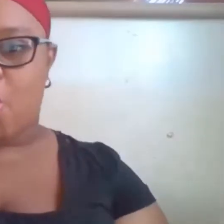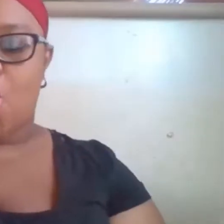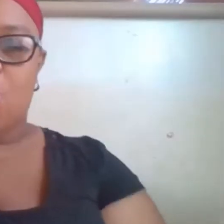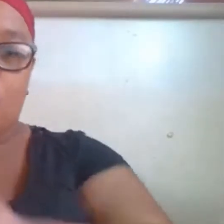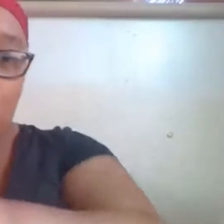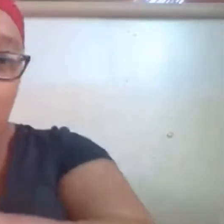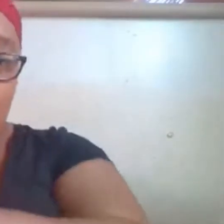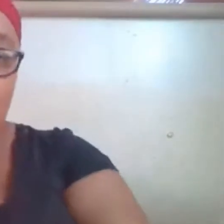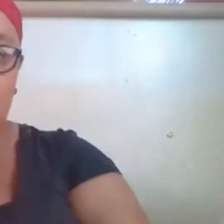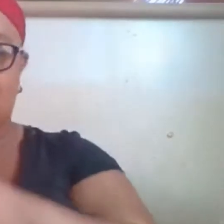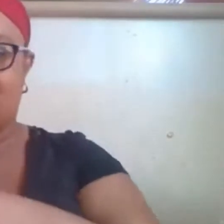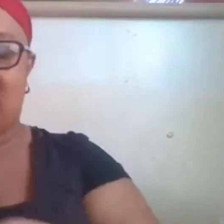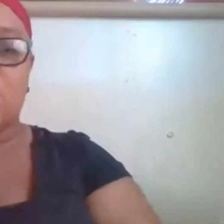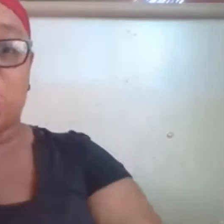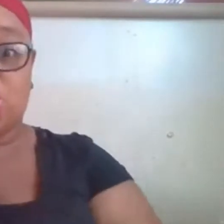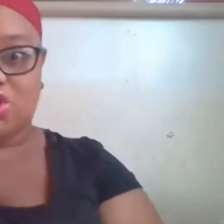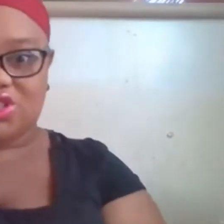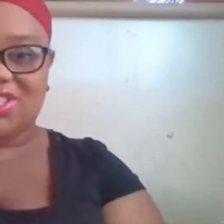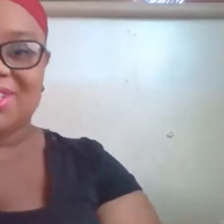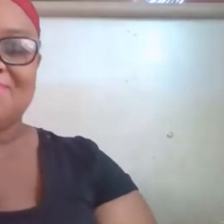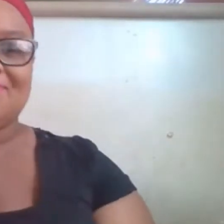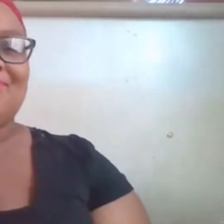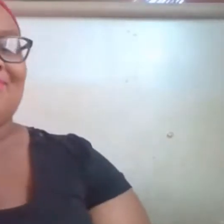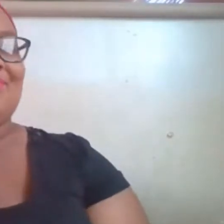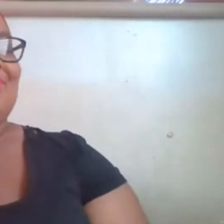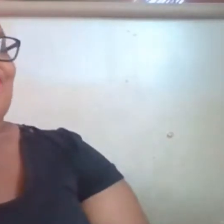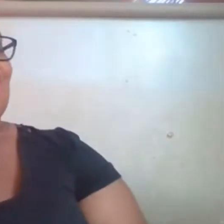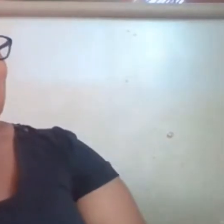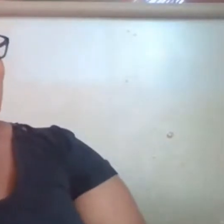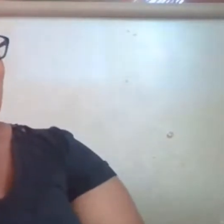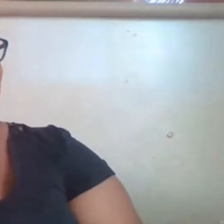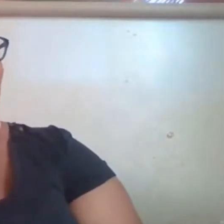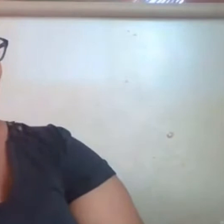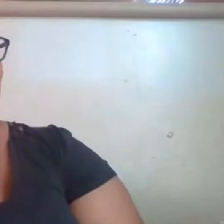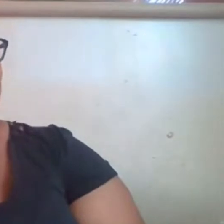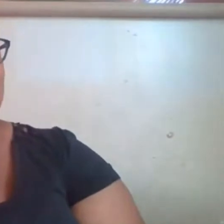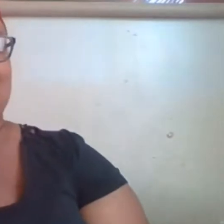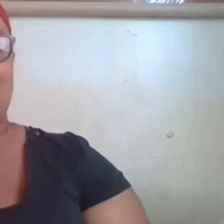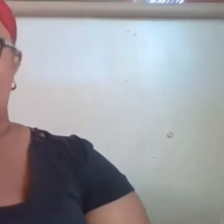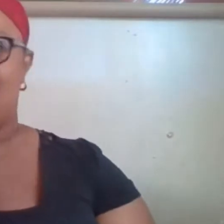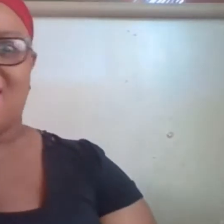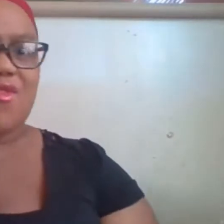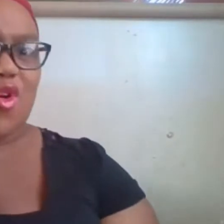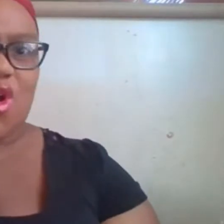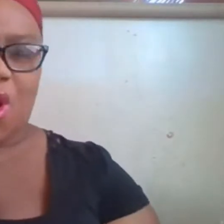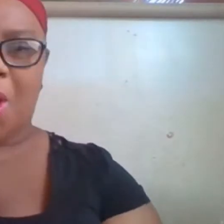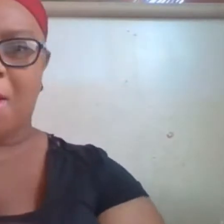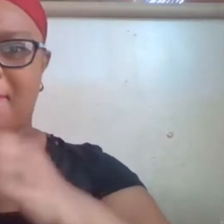people with disabilities to look for employment in the state of new jersey and so I was very curious